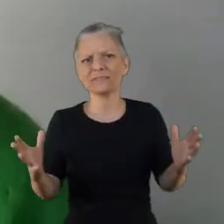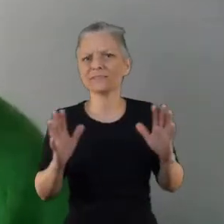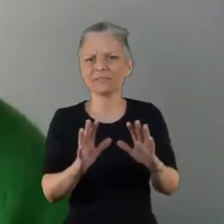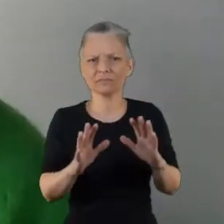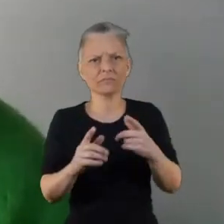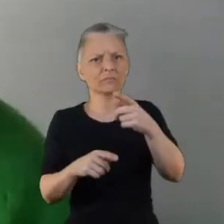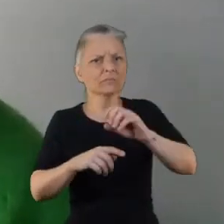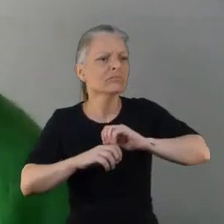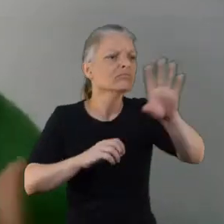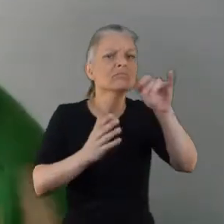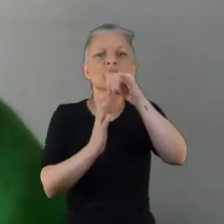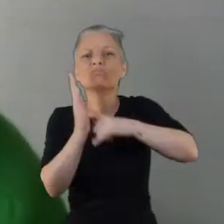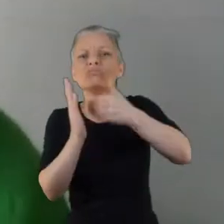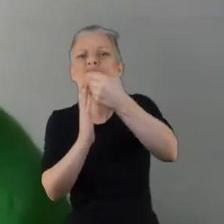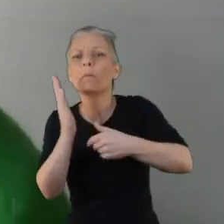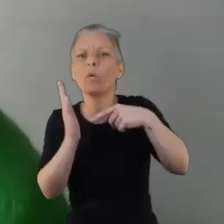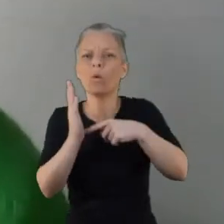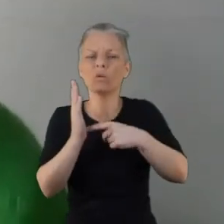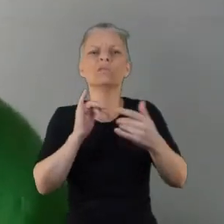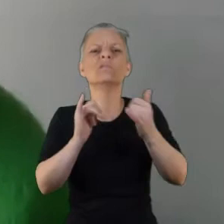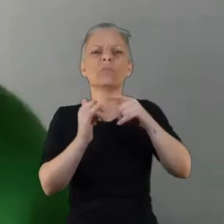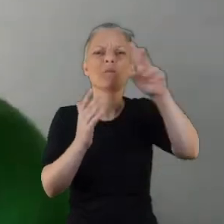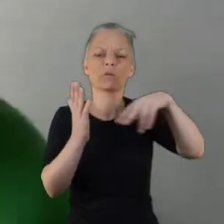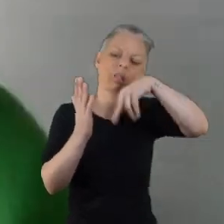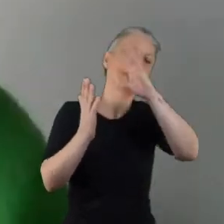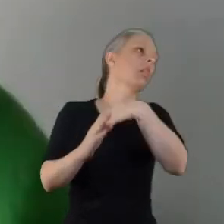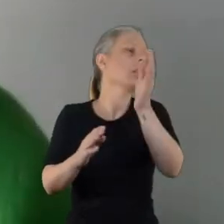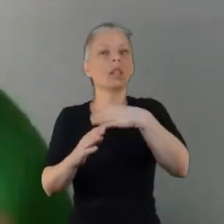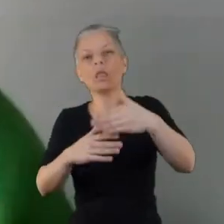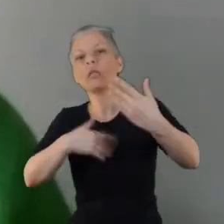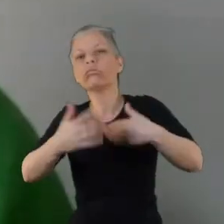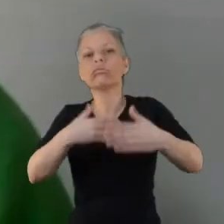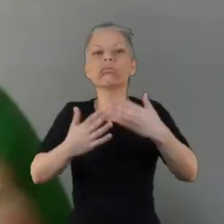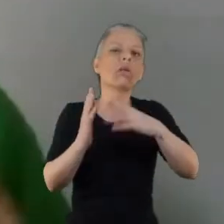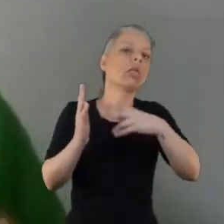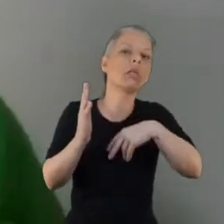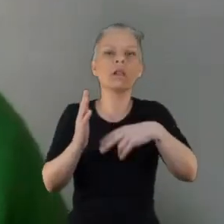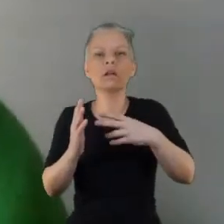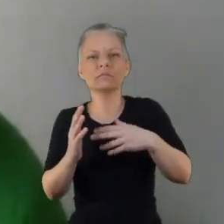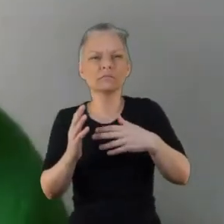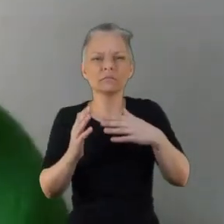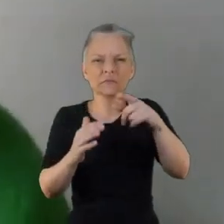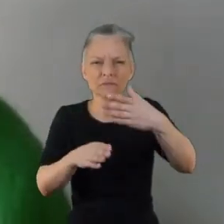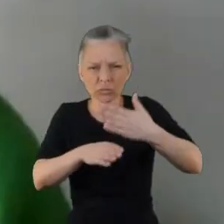others sometimes that you know you're doing this piece of work anyway and actually you should be including the people that made that bit of work possible.